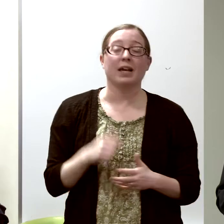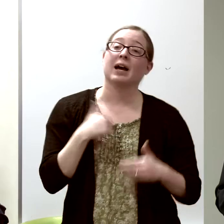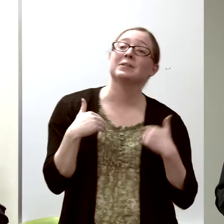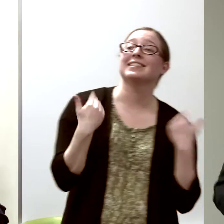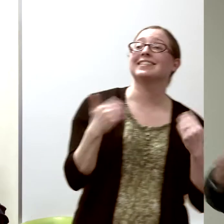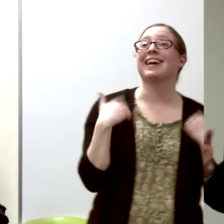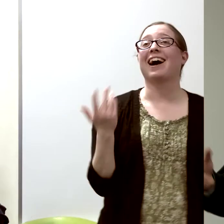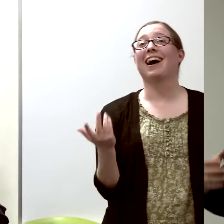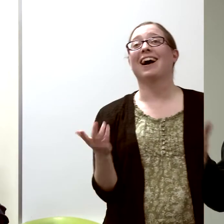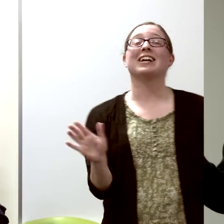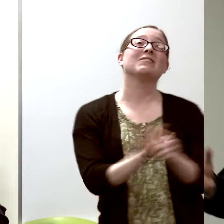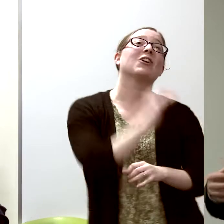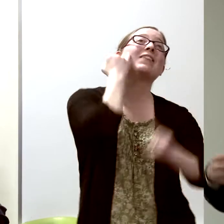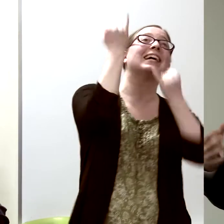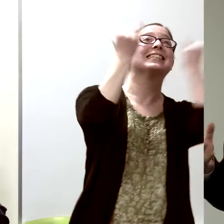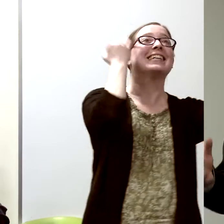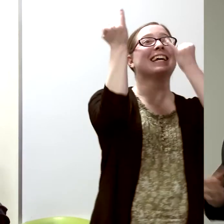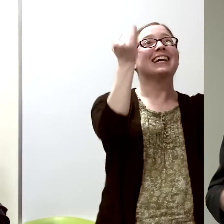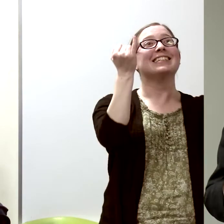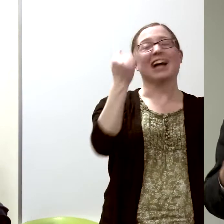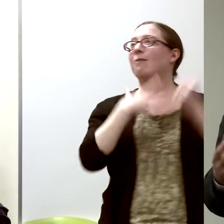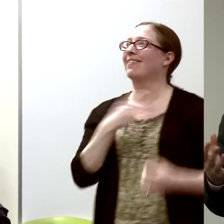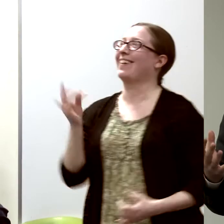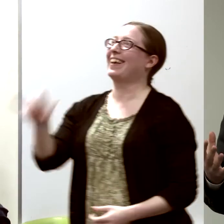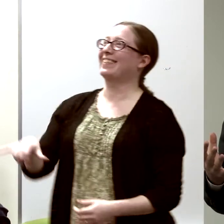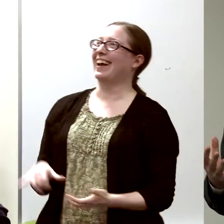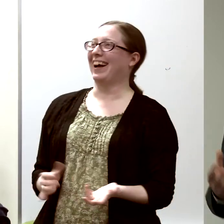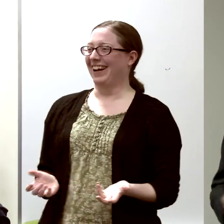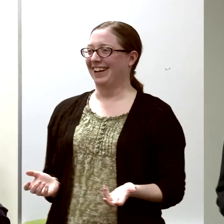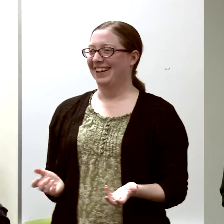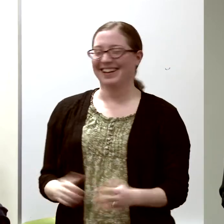and I was young and idealistic, and I really liked that.